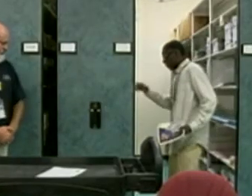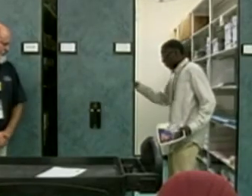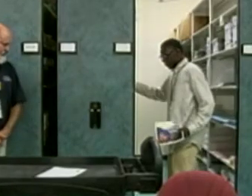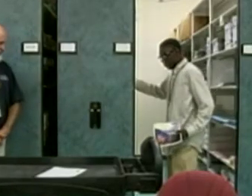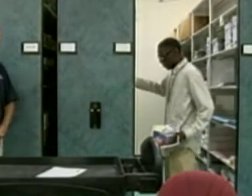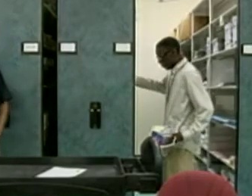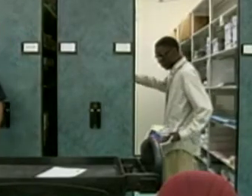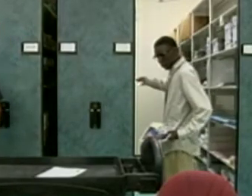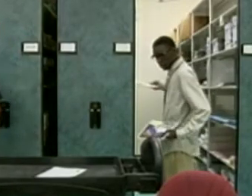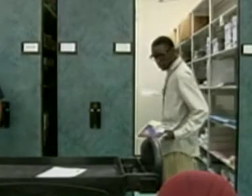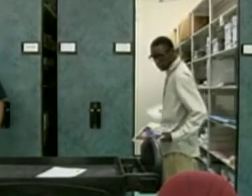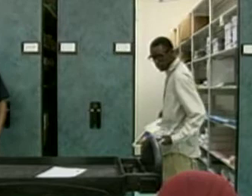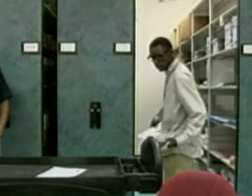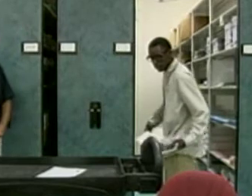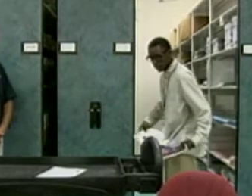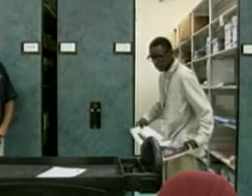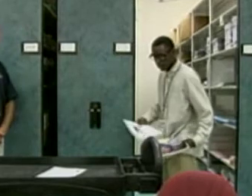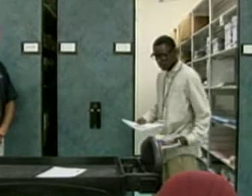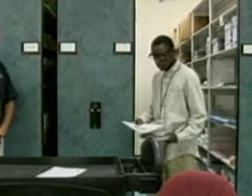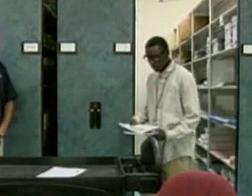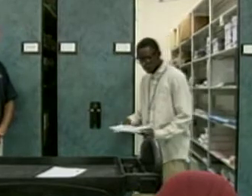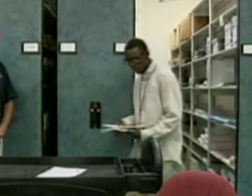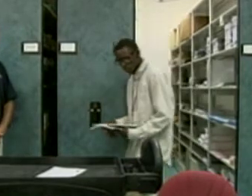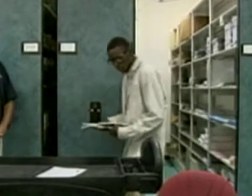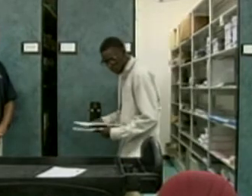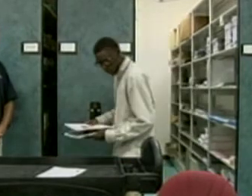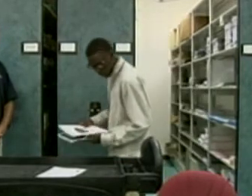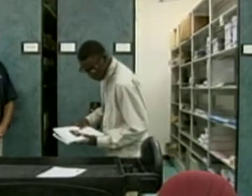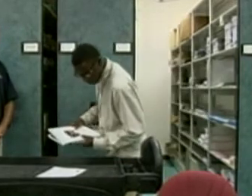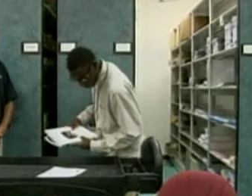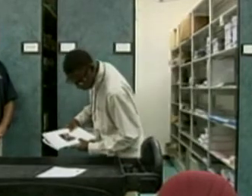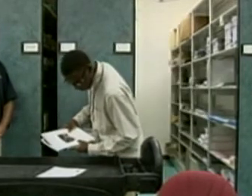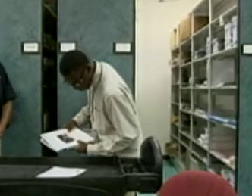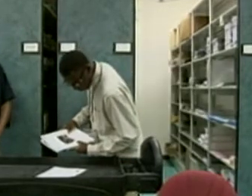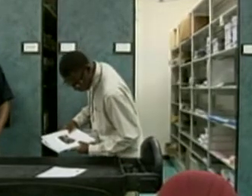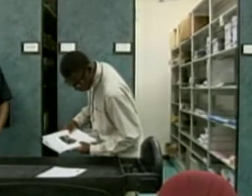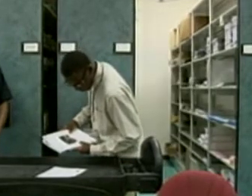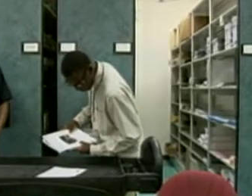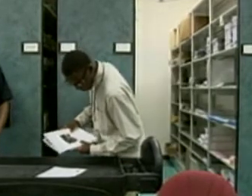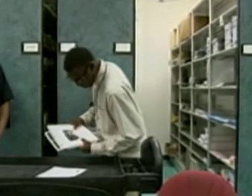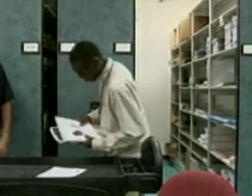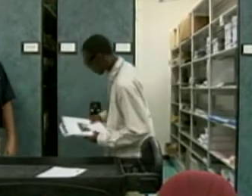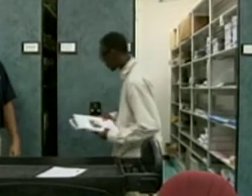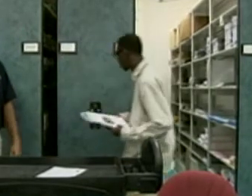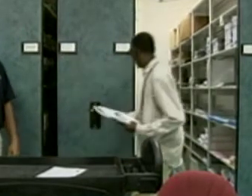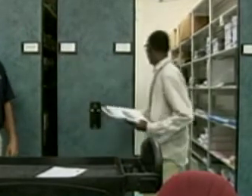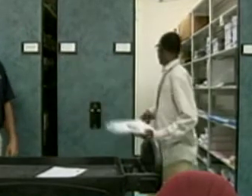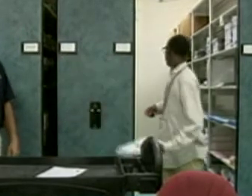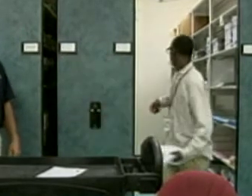the student's numbered location in the class. And we keep this very precisely monitored.